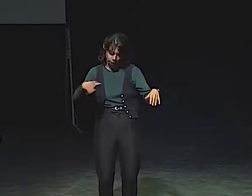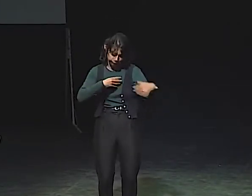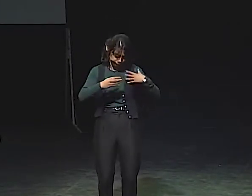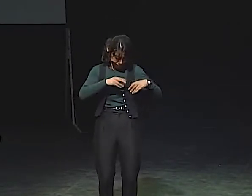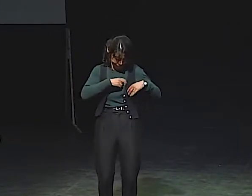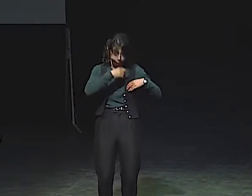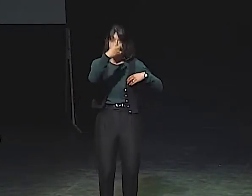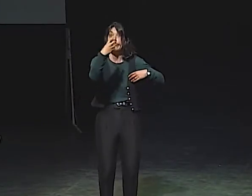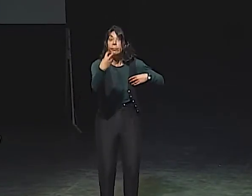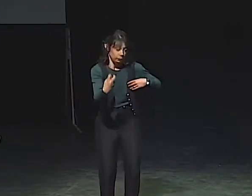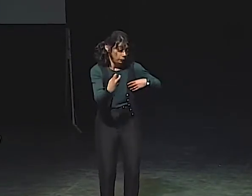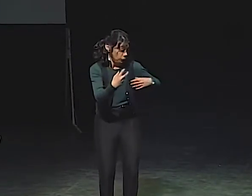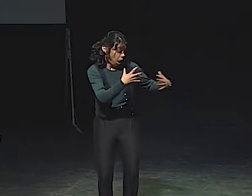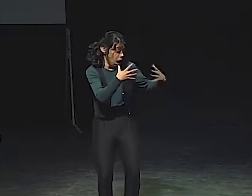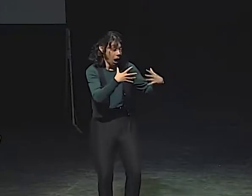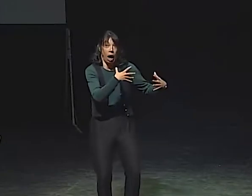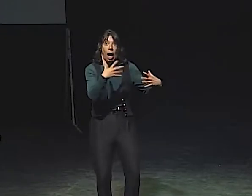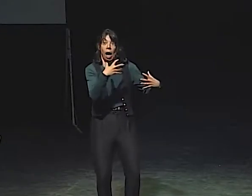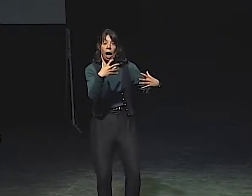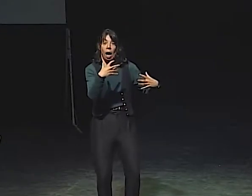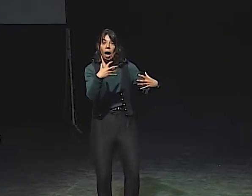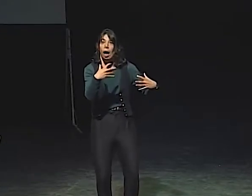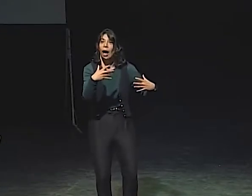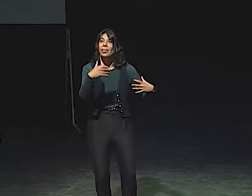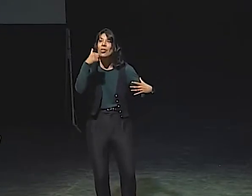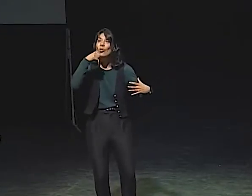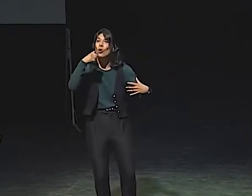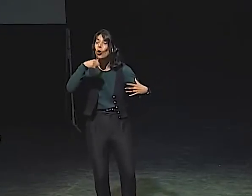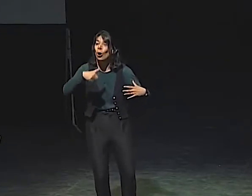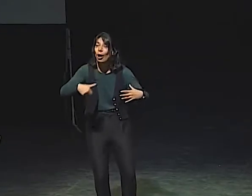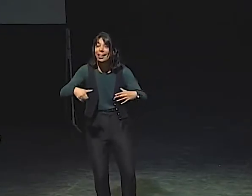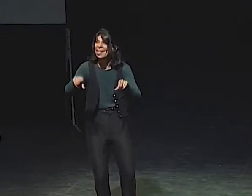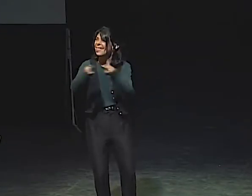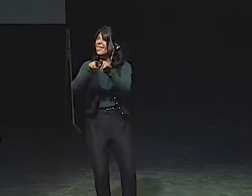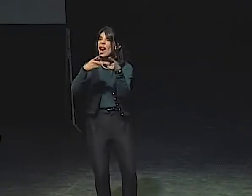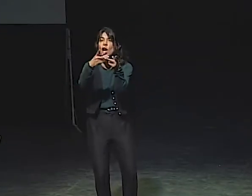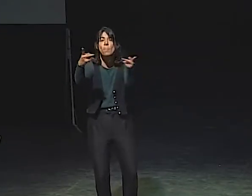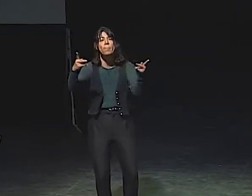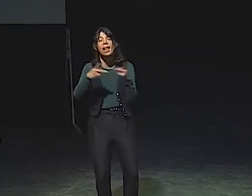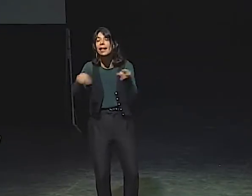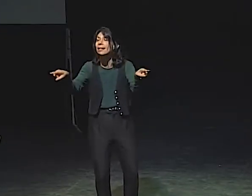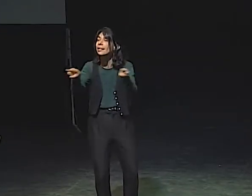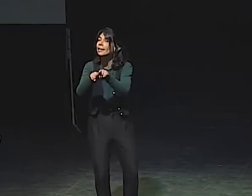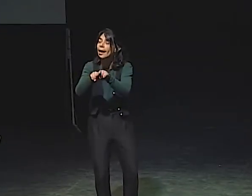YOU KNOW, AT FIRST, THE BAG LADY WAS JUST SITTING THERE SO DESPONDENT, AND THEN THE CHILD COMES OUT...